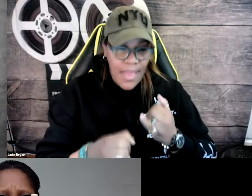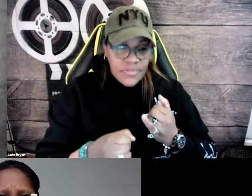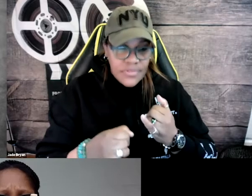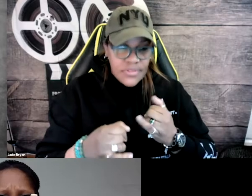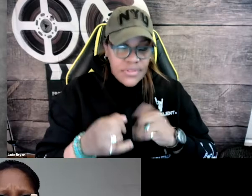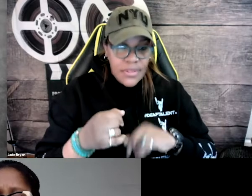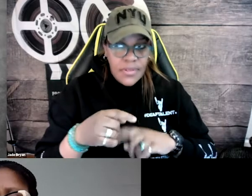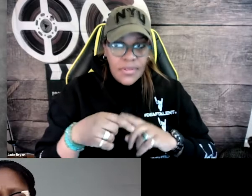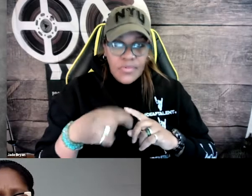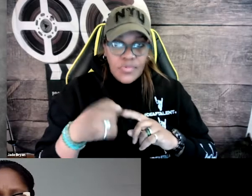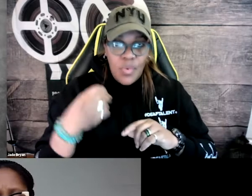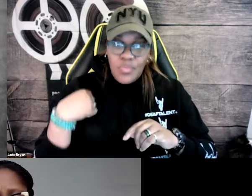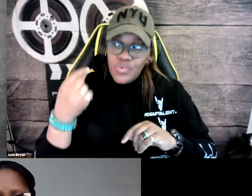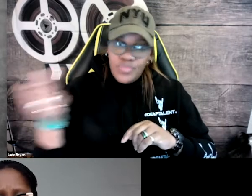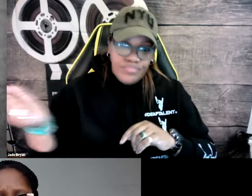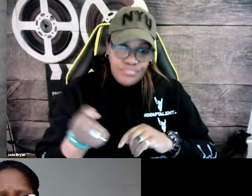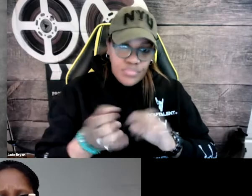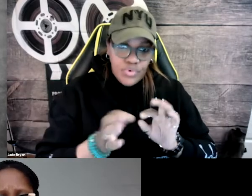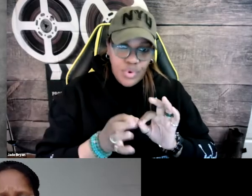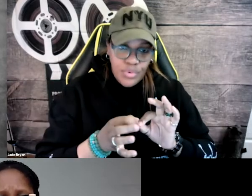and then captions are always the last thing that we add.